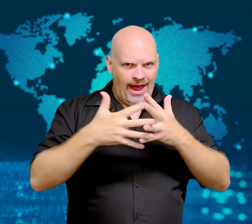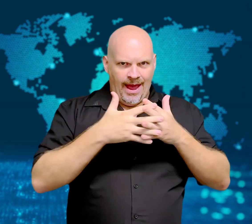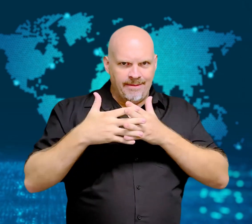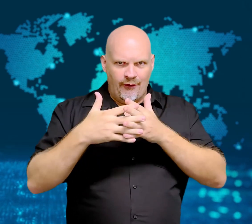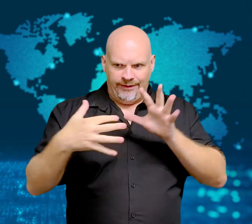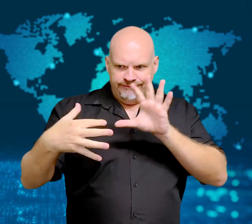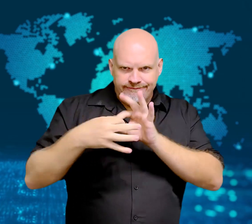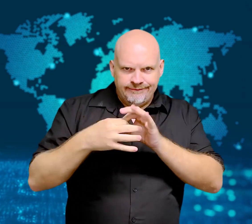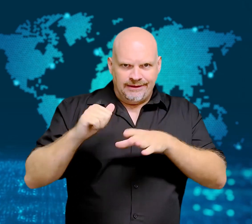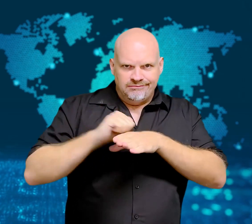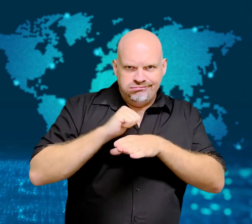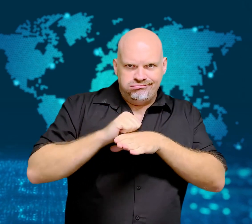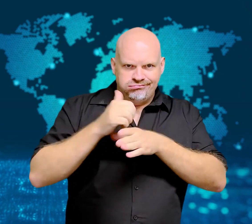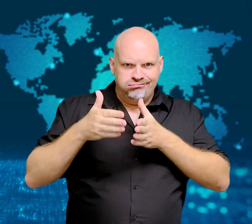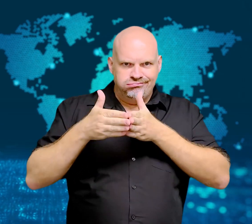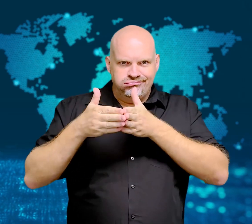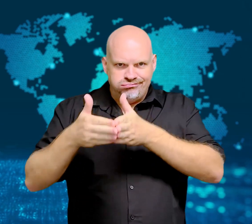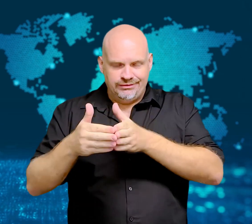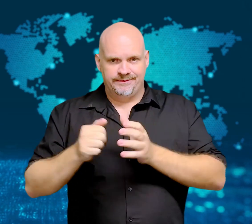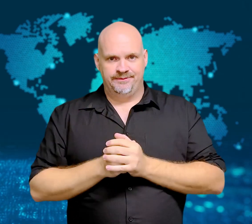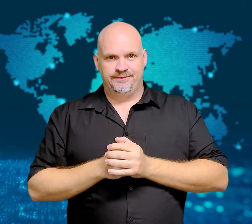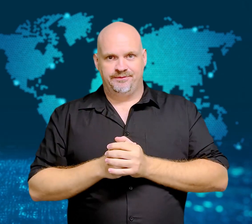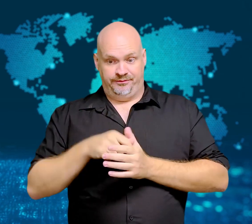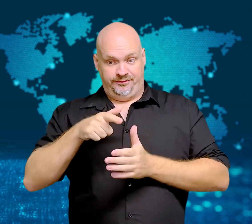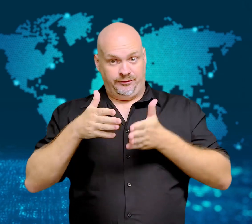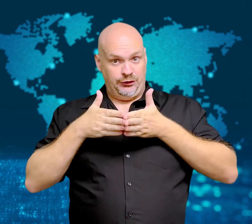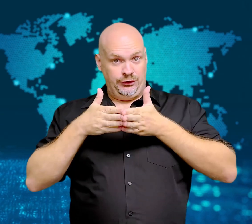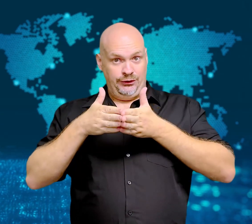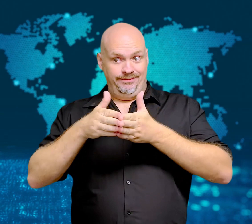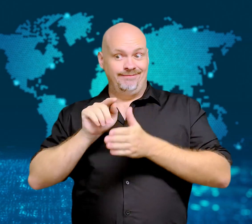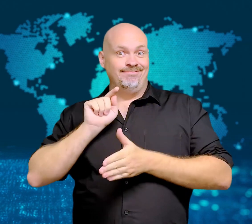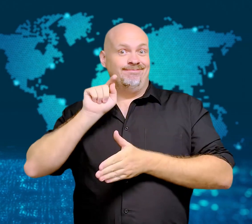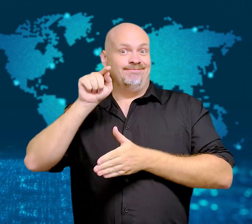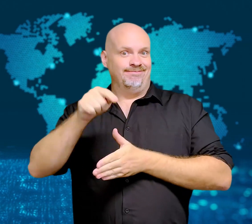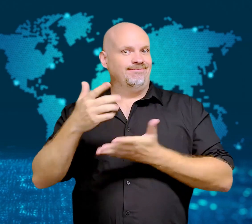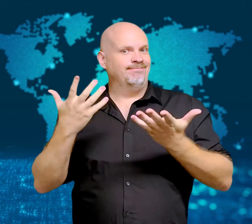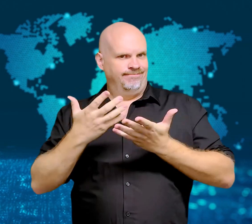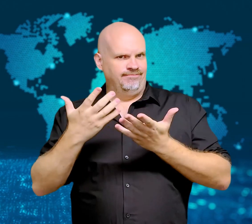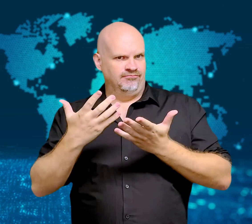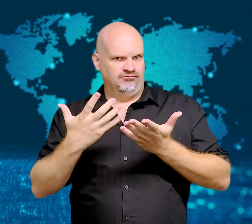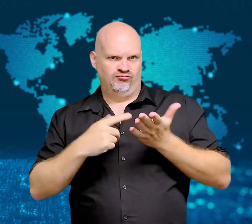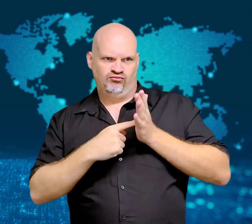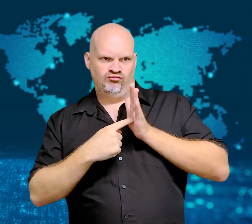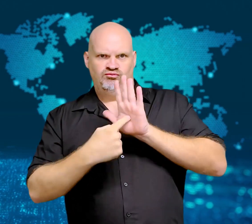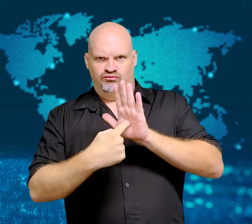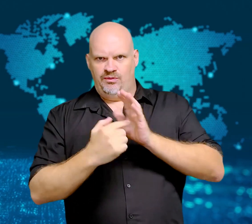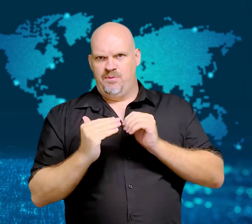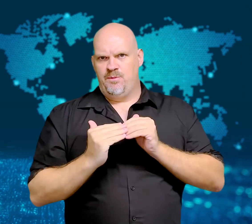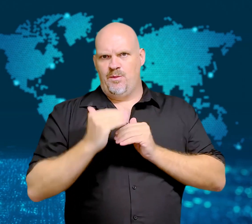exercises including both South Korean and US forces.